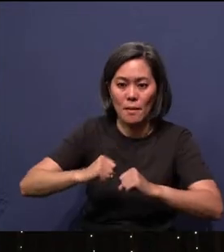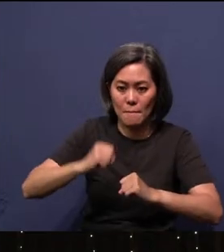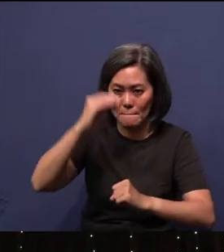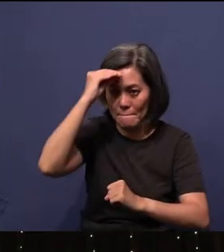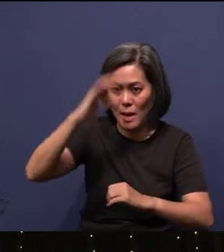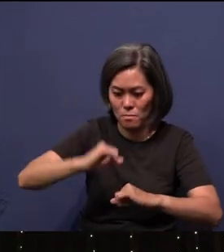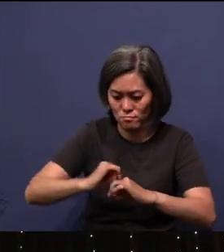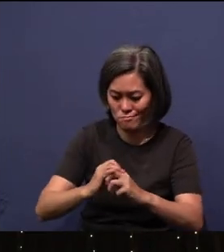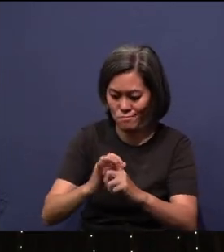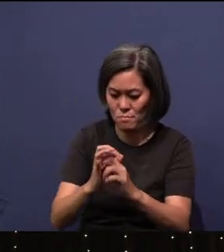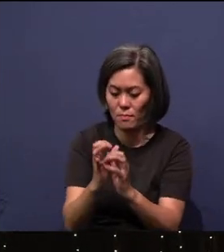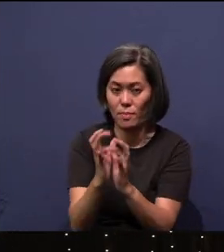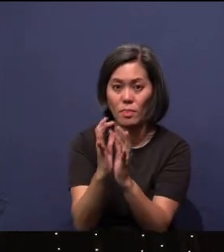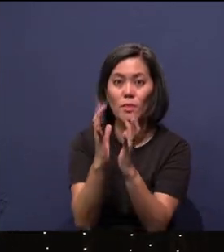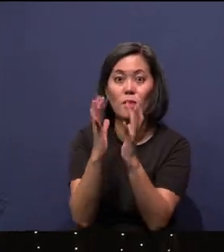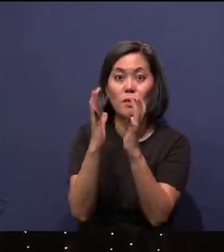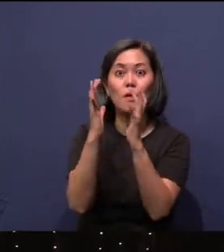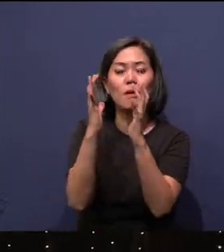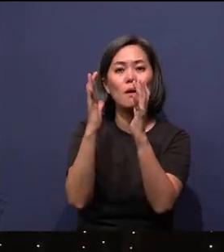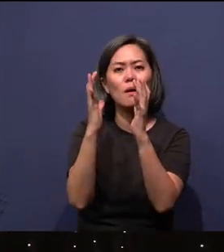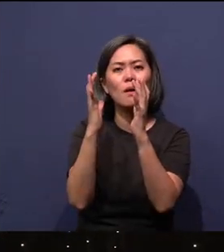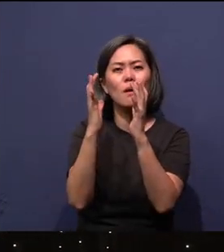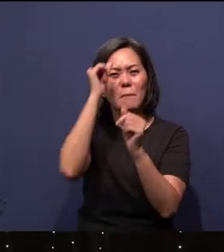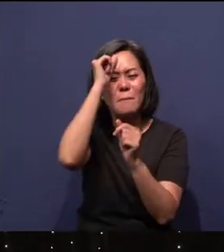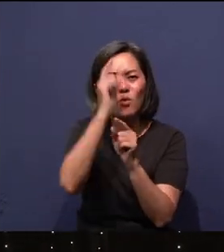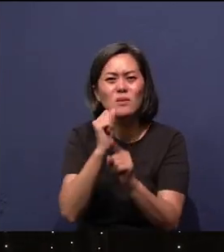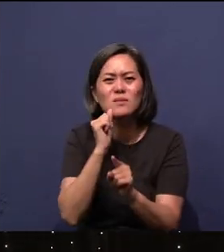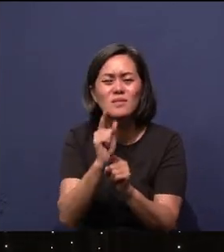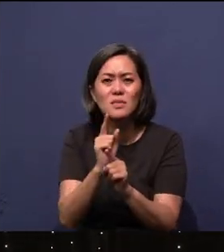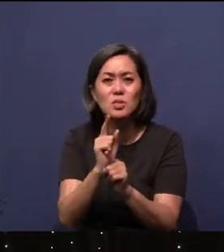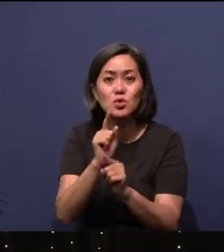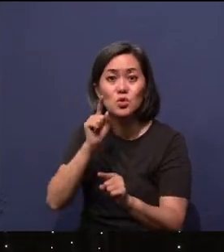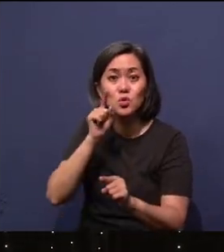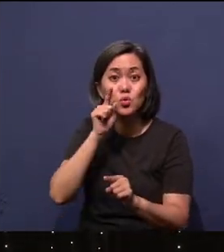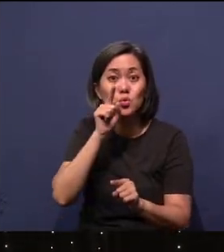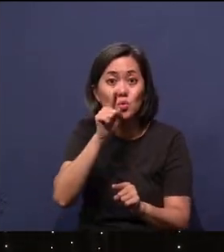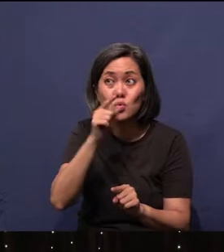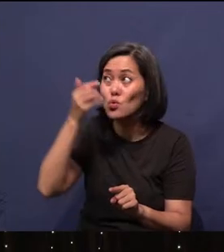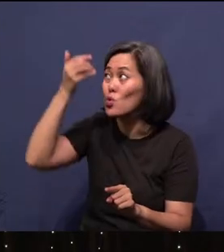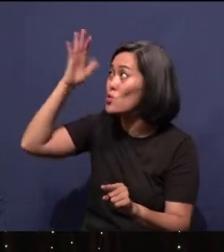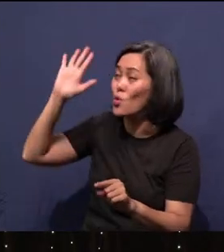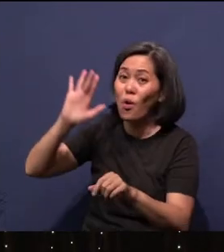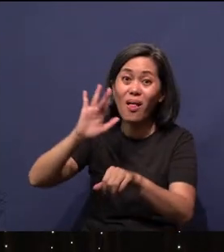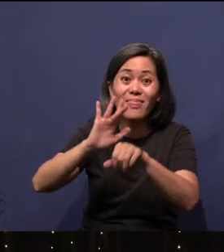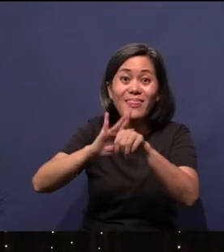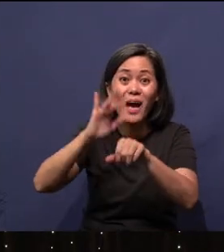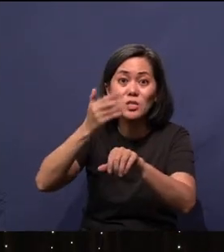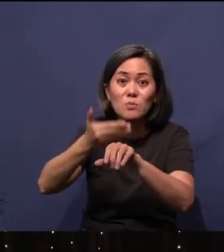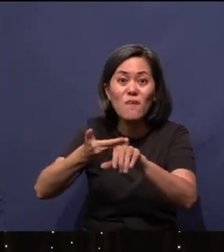Brothers, sisters, you all have been touched by God before you even know it.